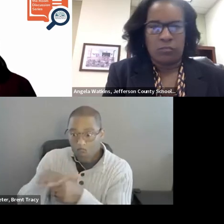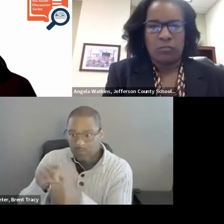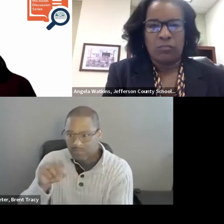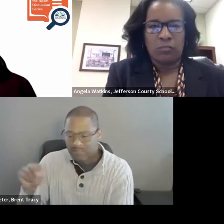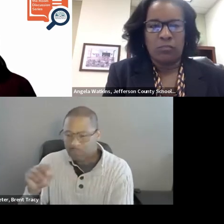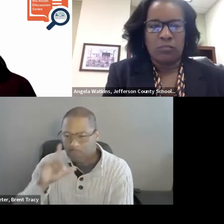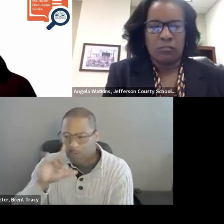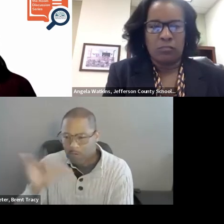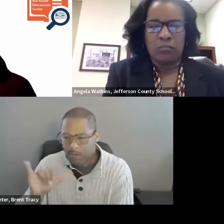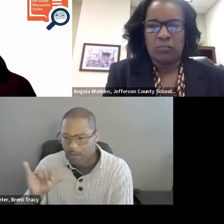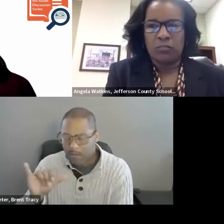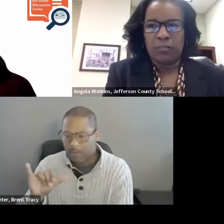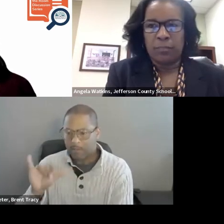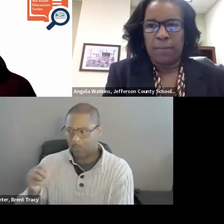of evidence-based literacy practices?